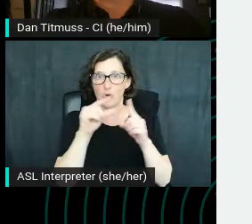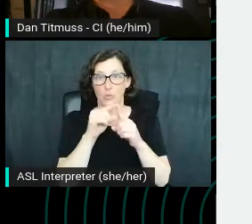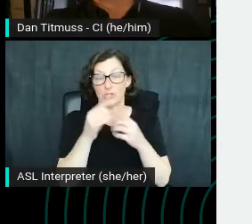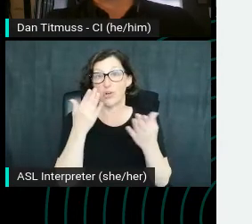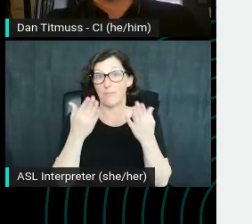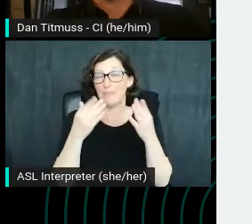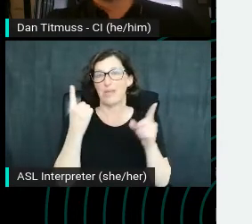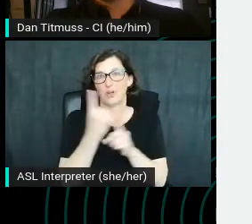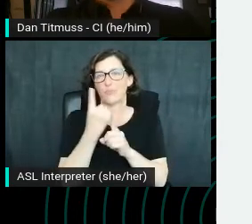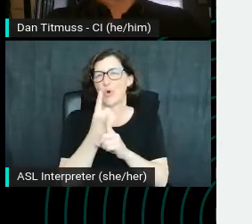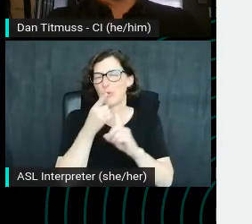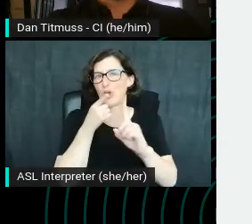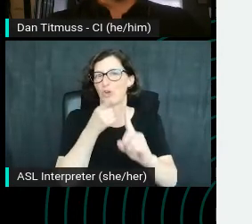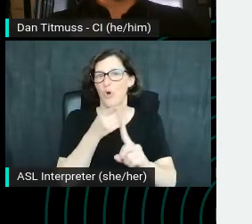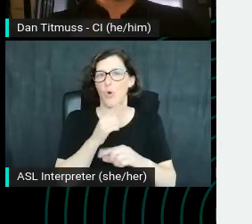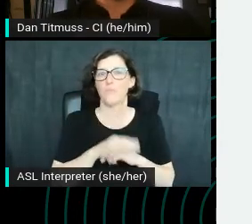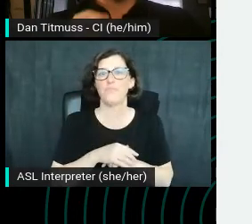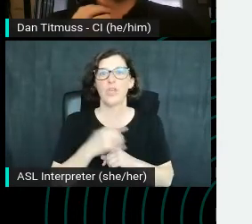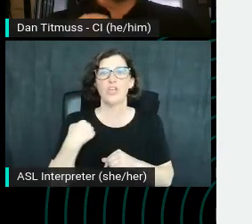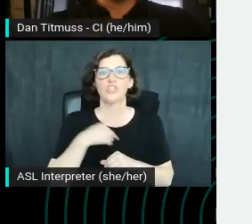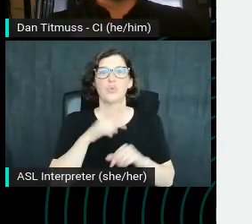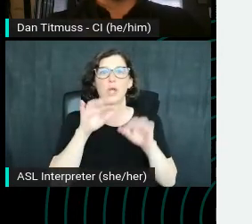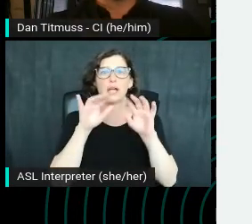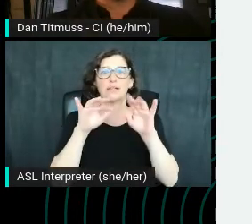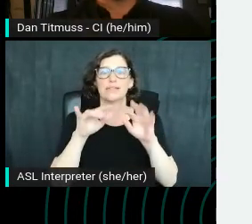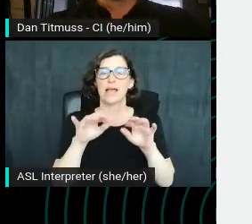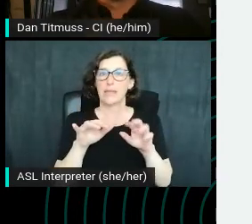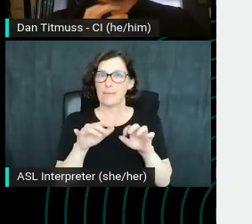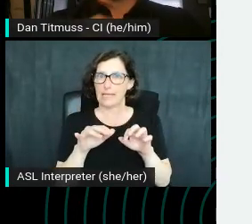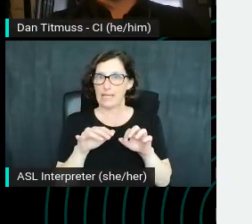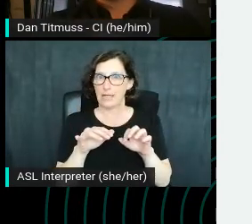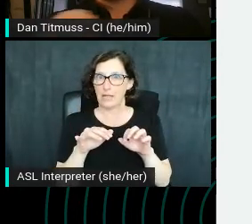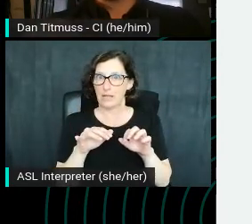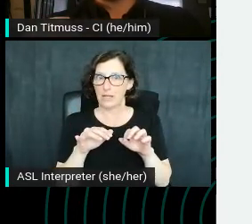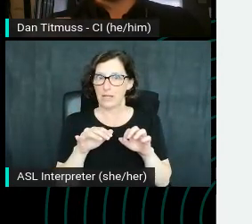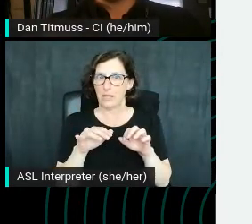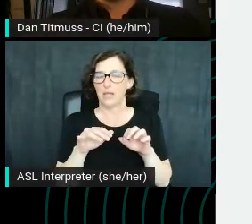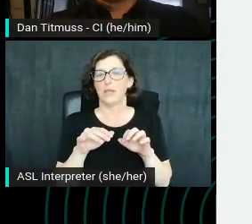So here we're typing into the YouTube autocomplete piano tutorial.